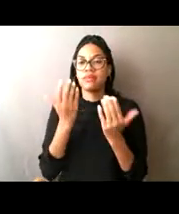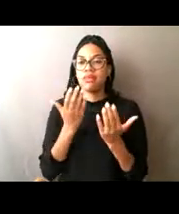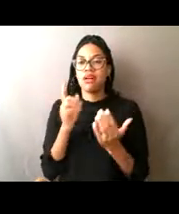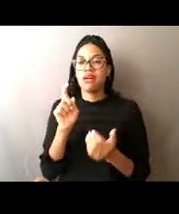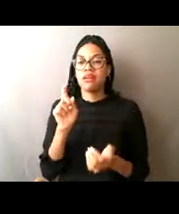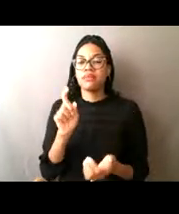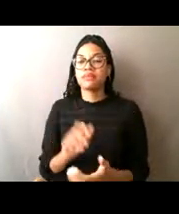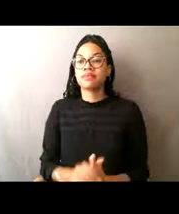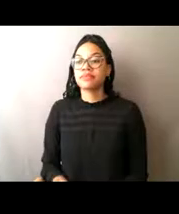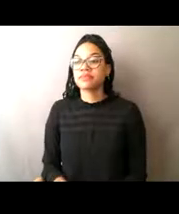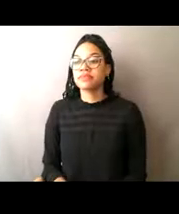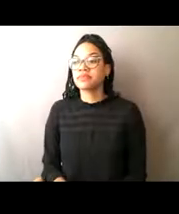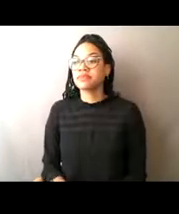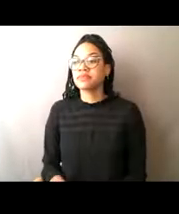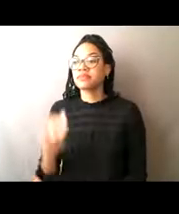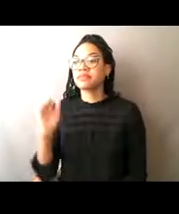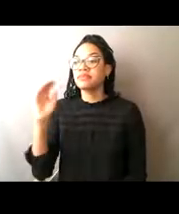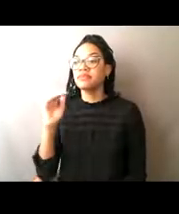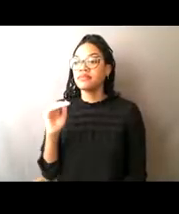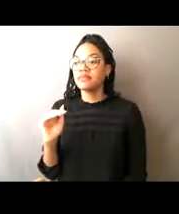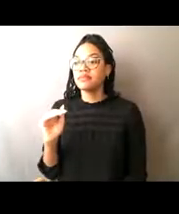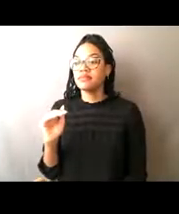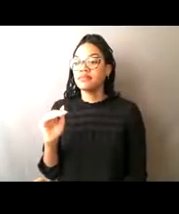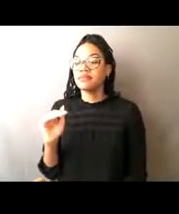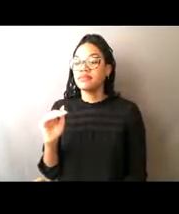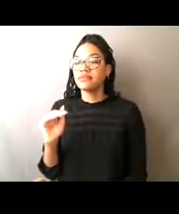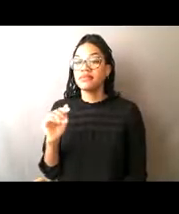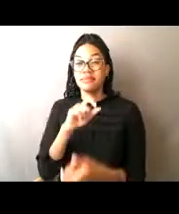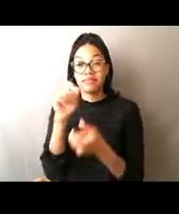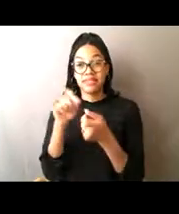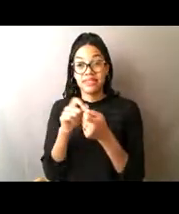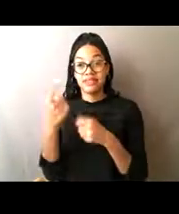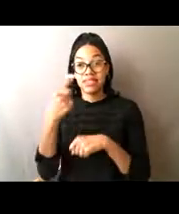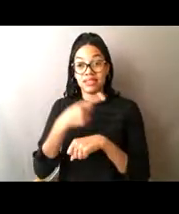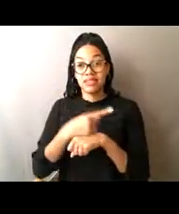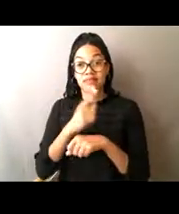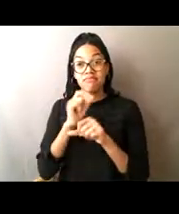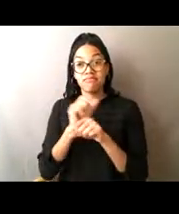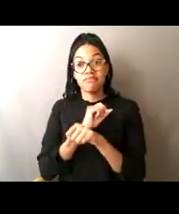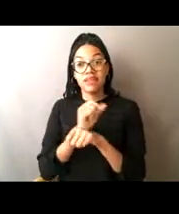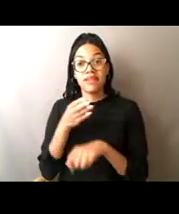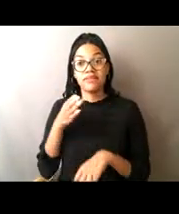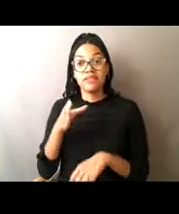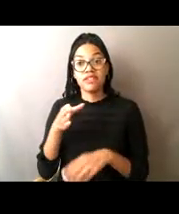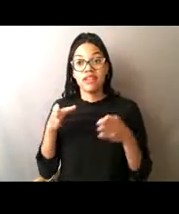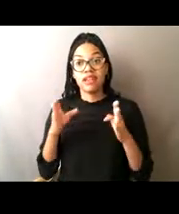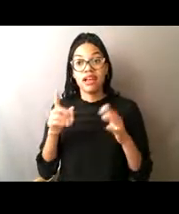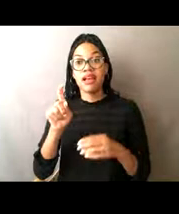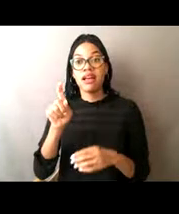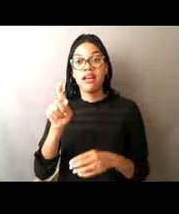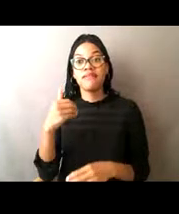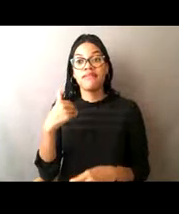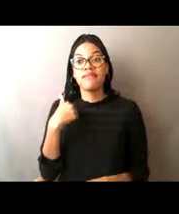Marcus was wondering are there only certain times in the day when fishing is allowed, and so are these, you know, the rules